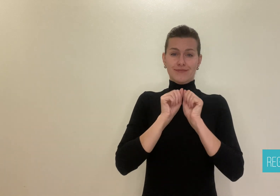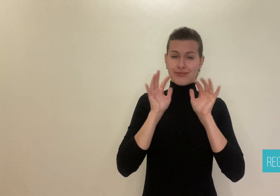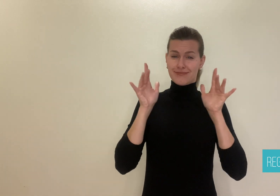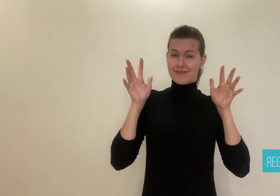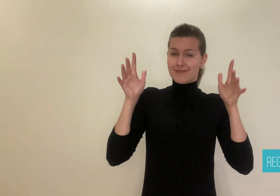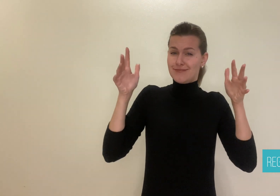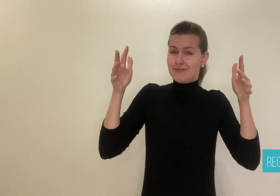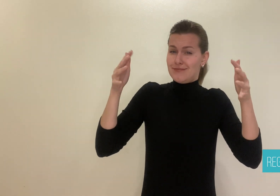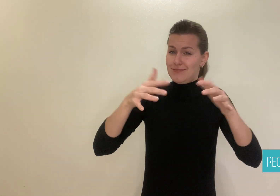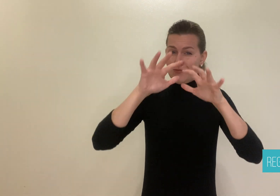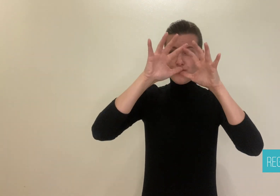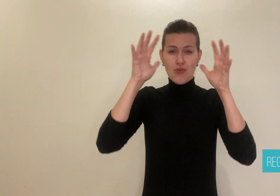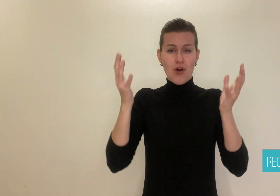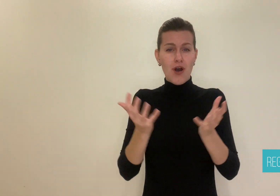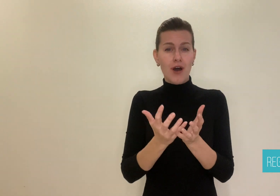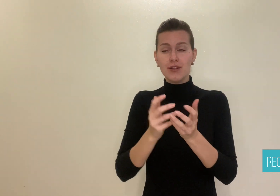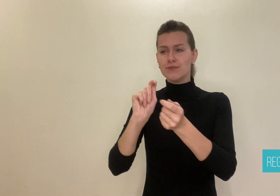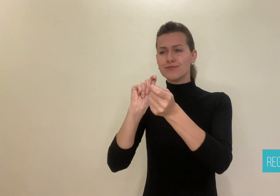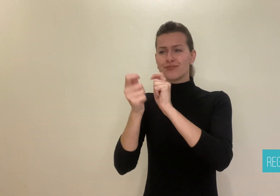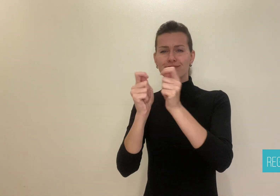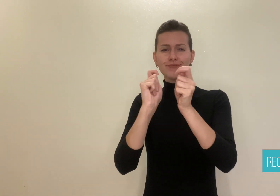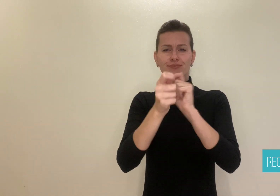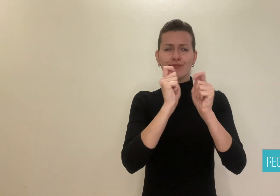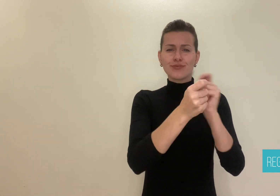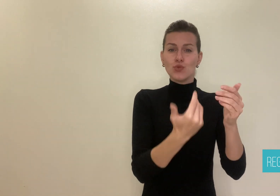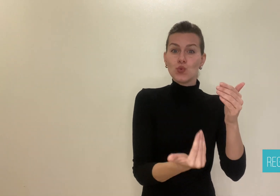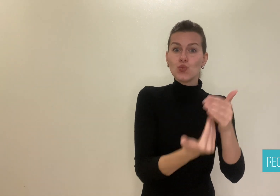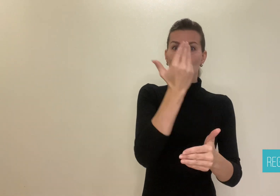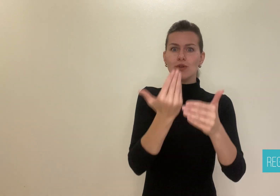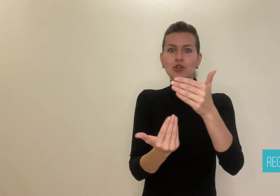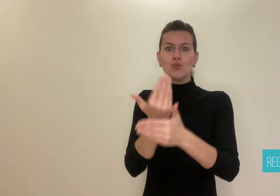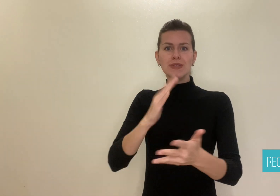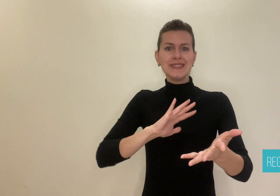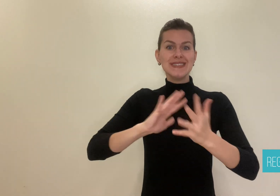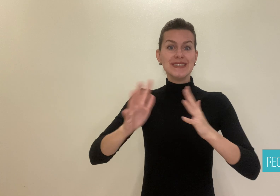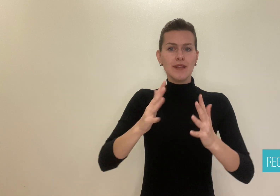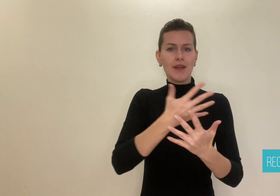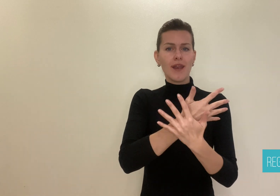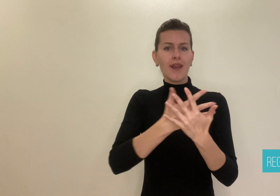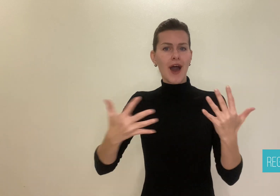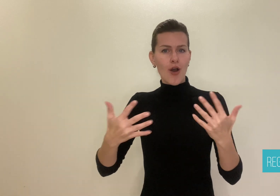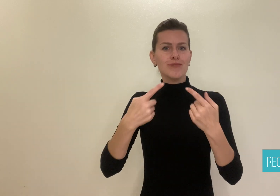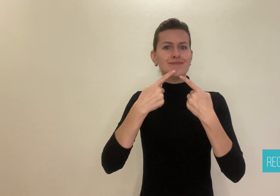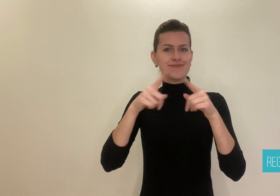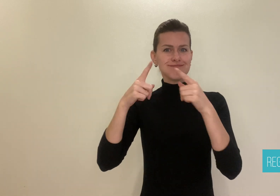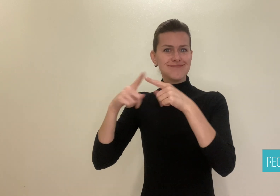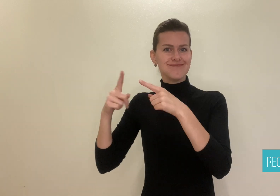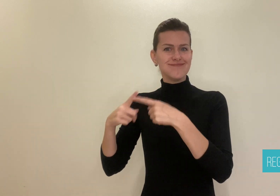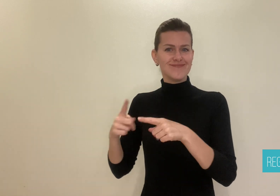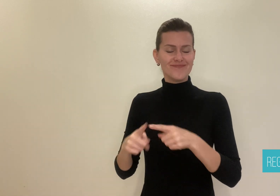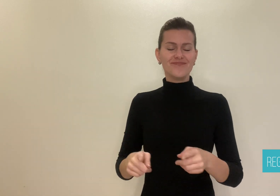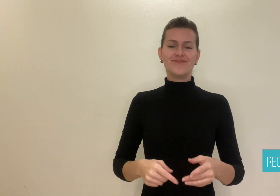to the spread of other sign languages around the world.